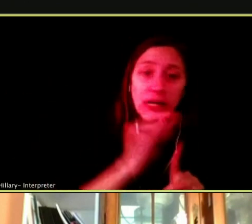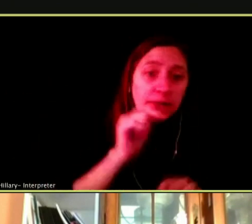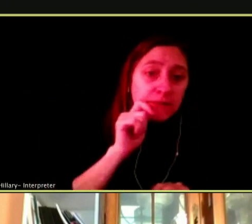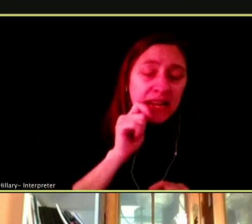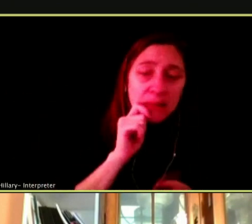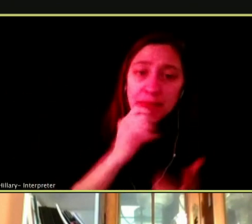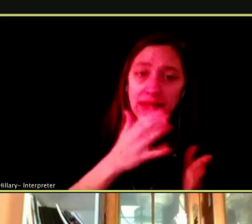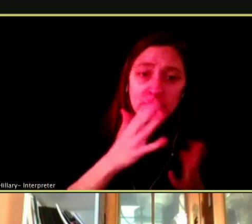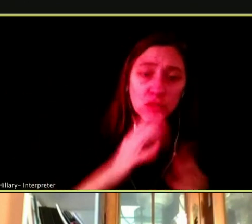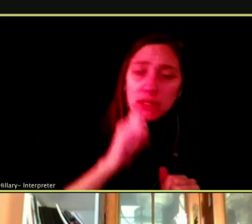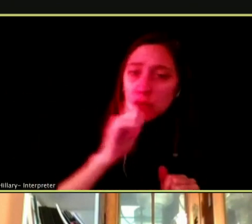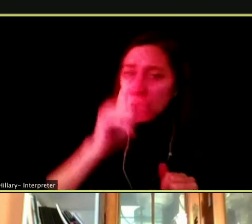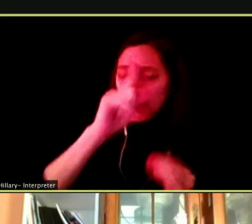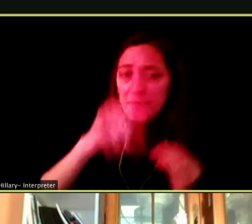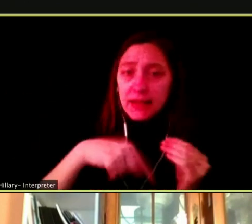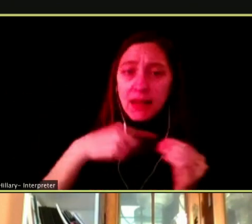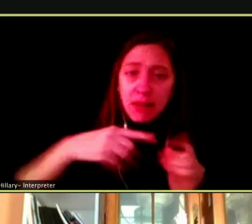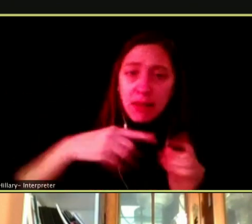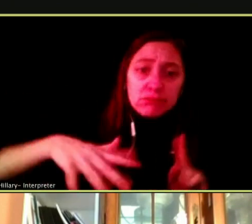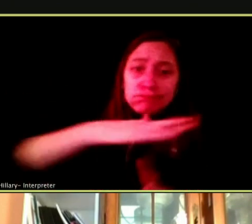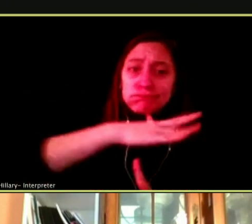CONSIDER THE PEOPLE AROUND THEM BECAUSE OF THEIR ADDICTION.